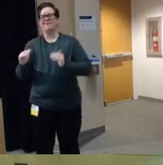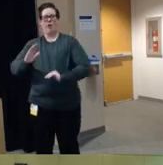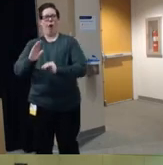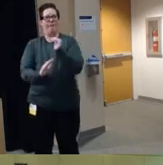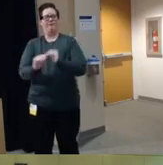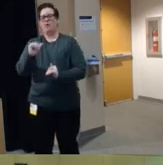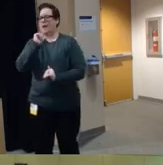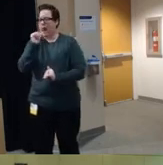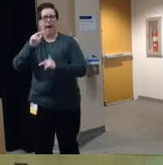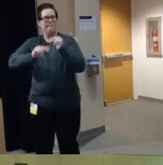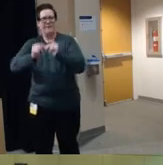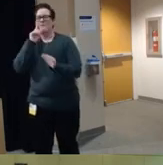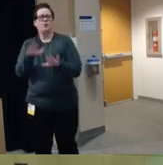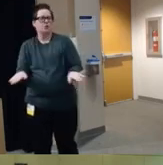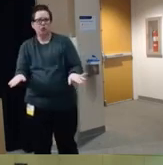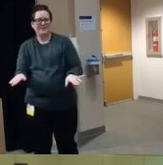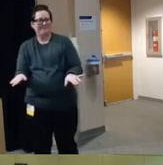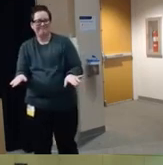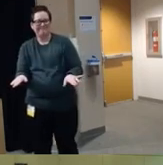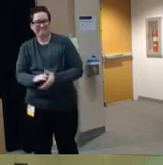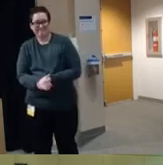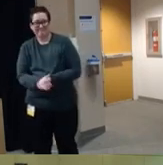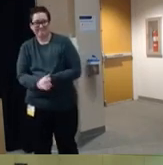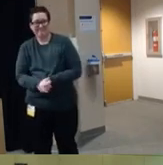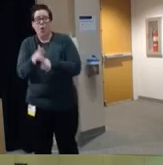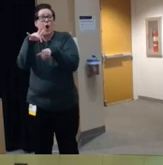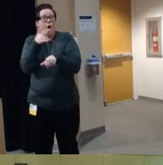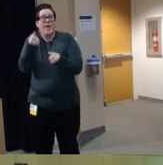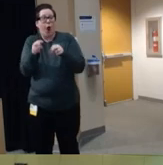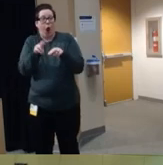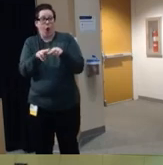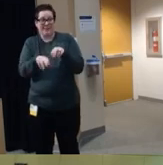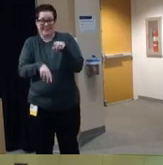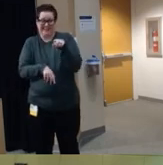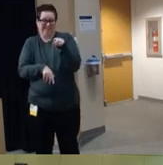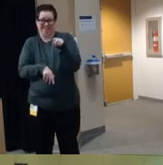for children um so the earliest car seats um were designed simply to LIF lift children up so that